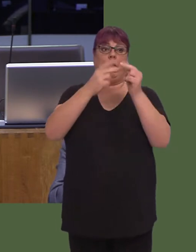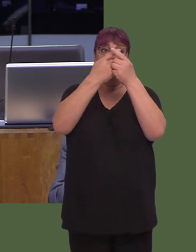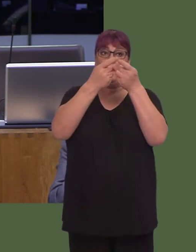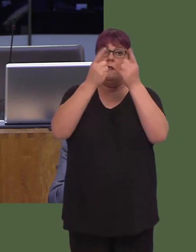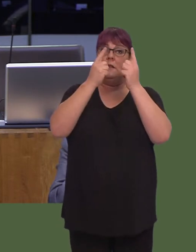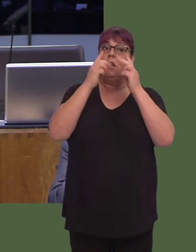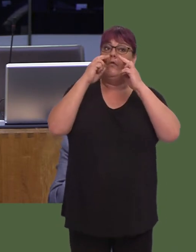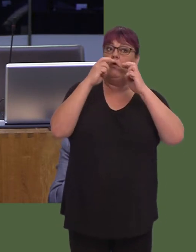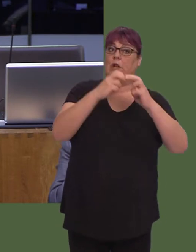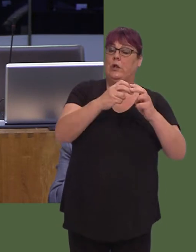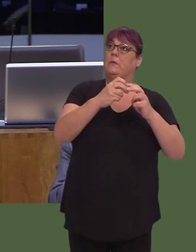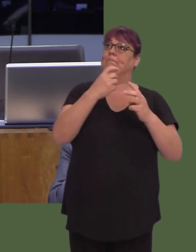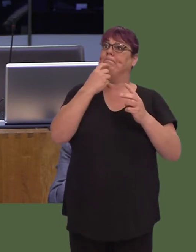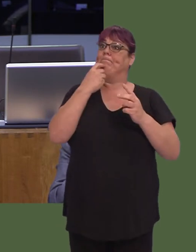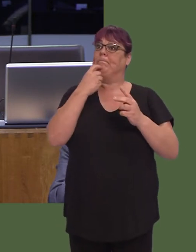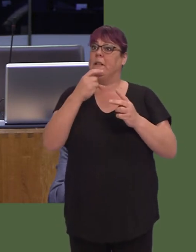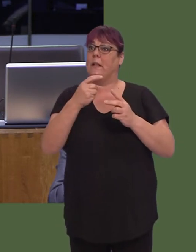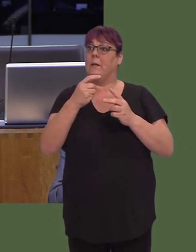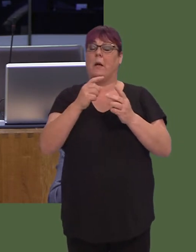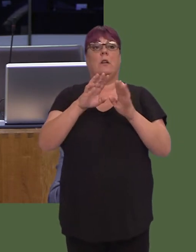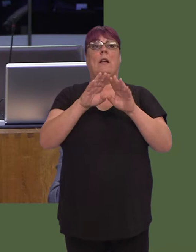referenced the recent addition of the journal Nature Geoscience.